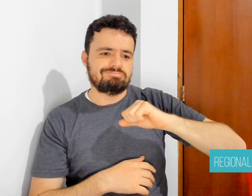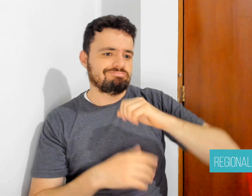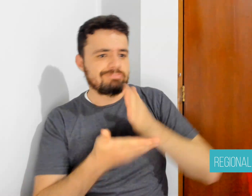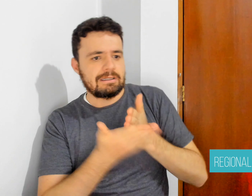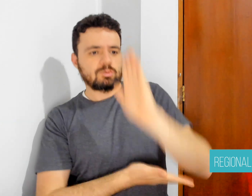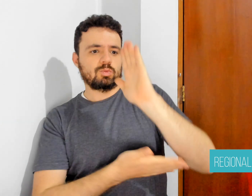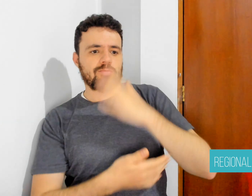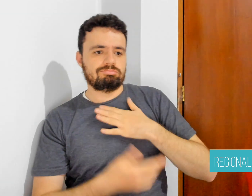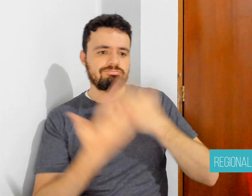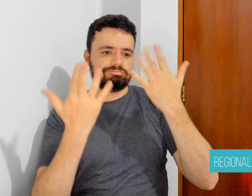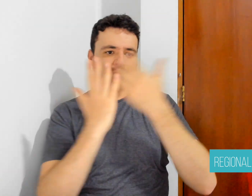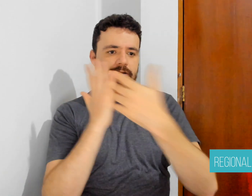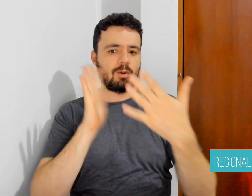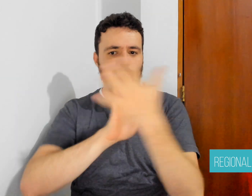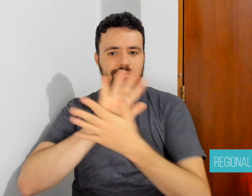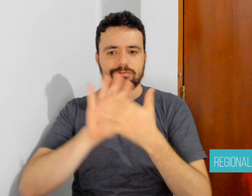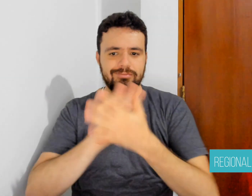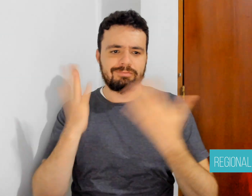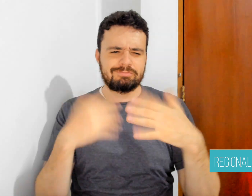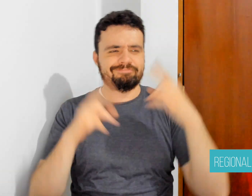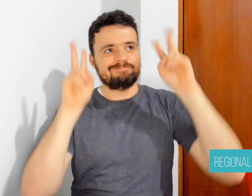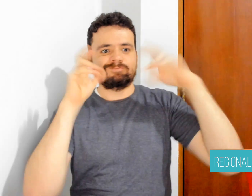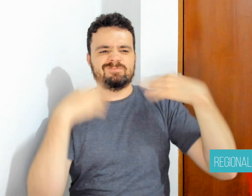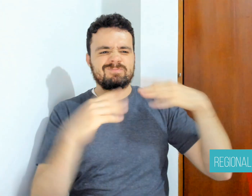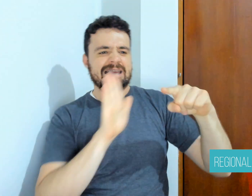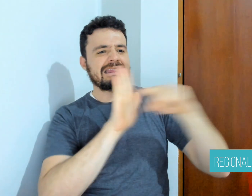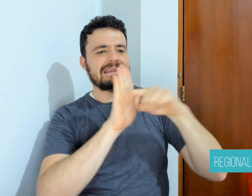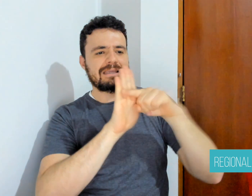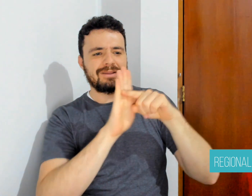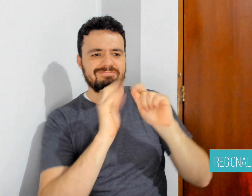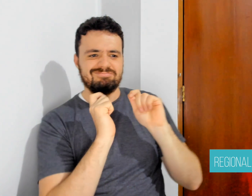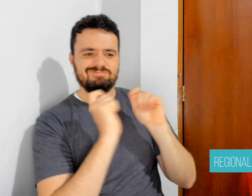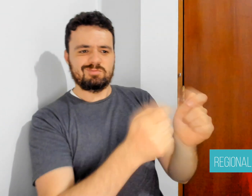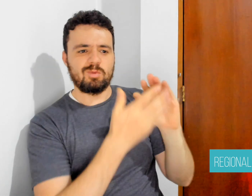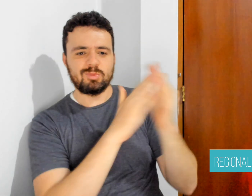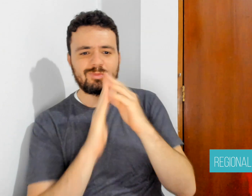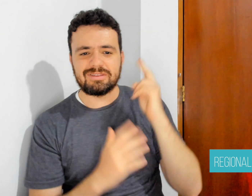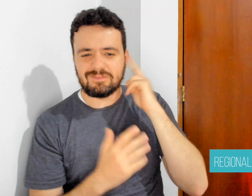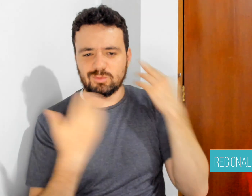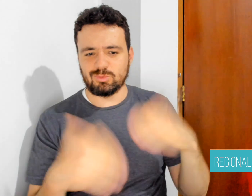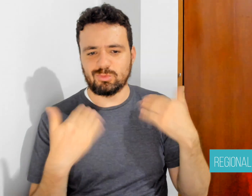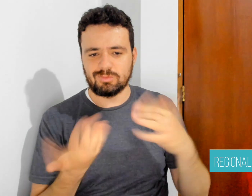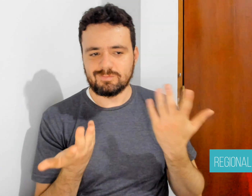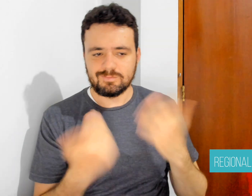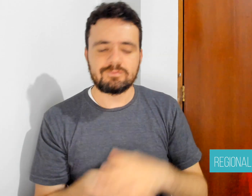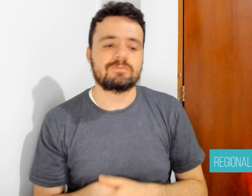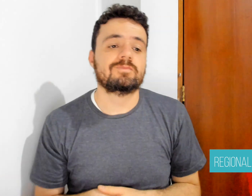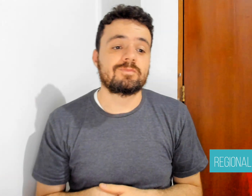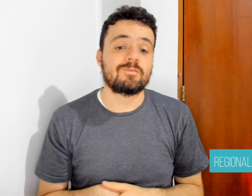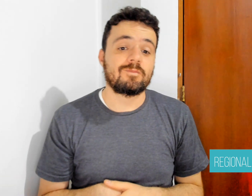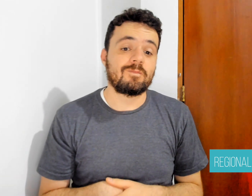of an interpreter at the institution but the refusal to make